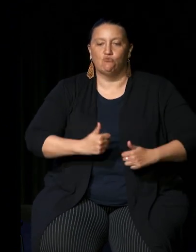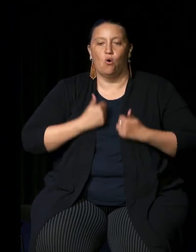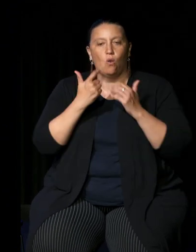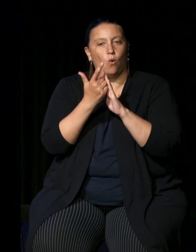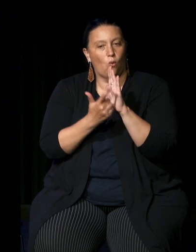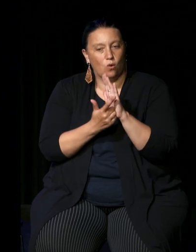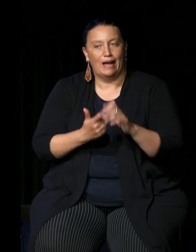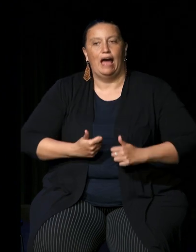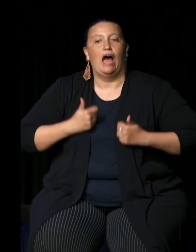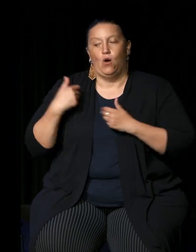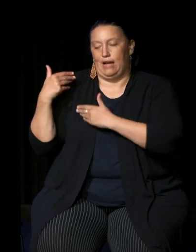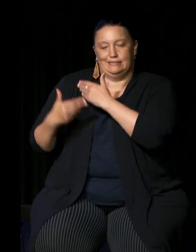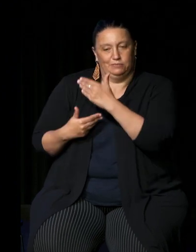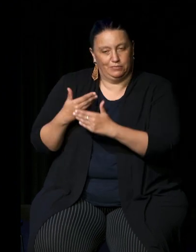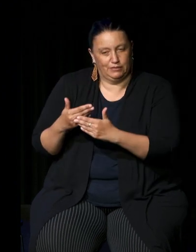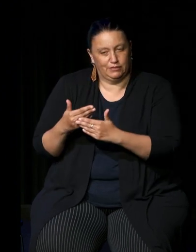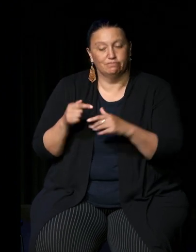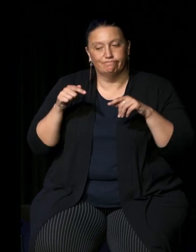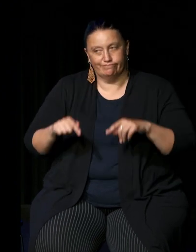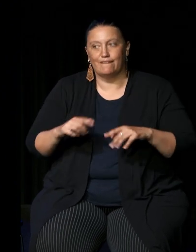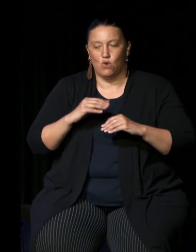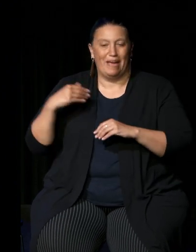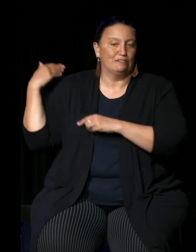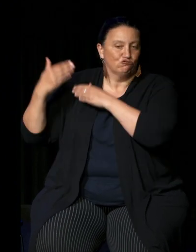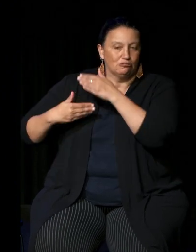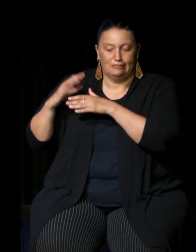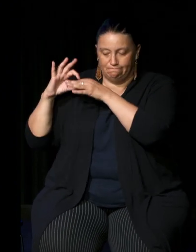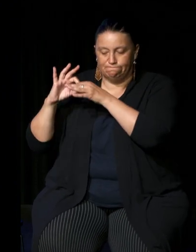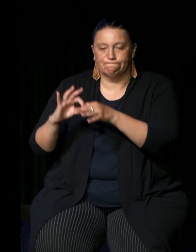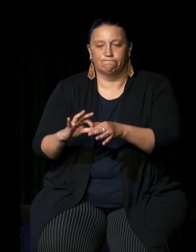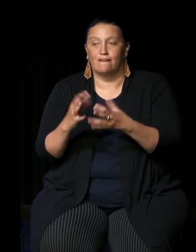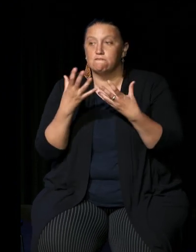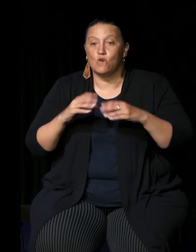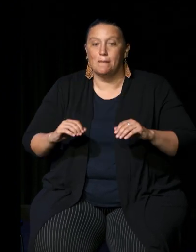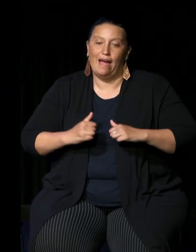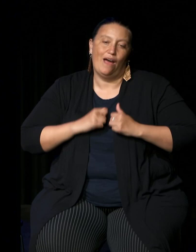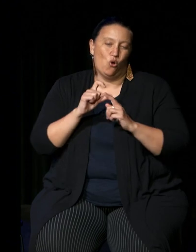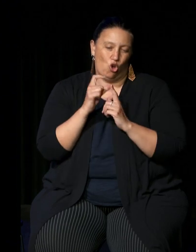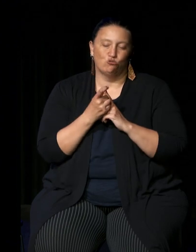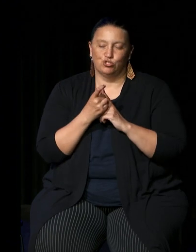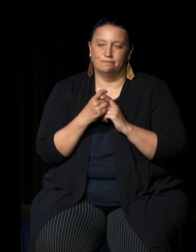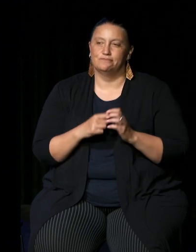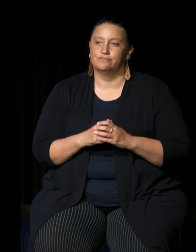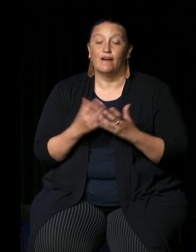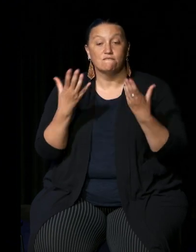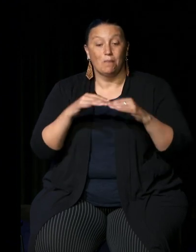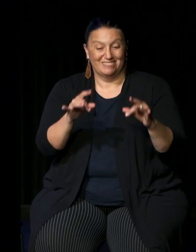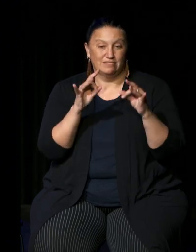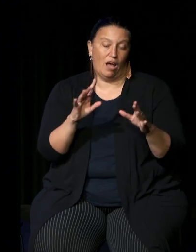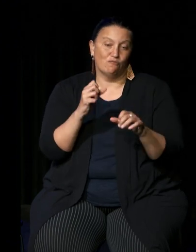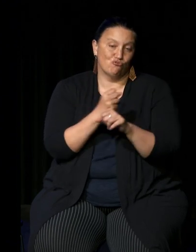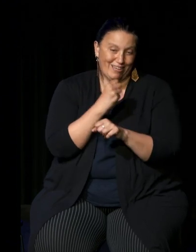this our ancestors did according to the Reckoning of our culture from the creation according to the